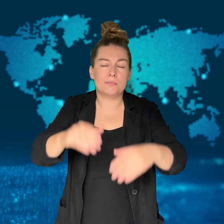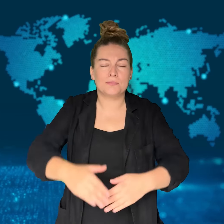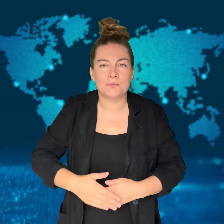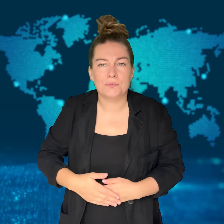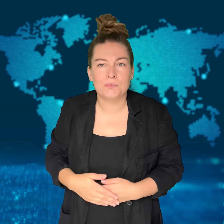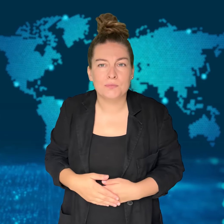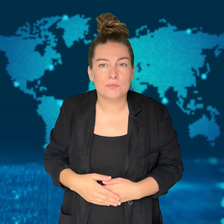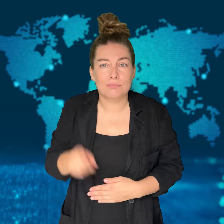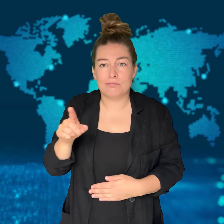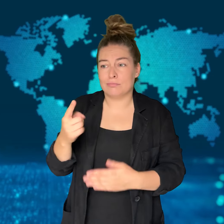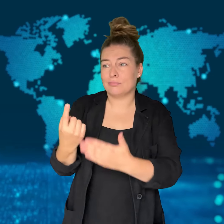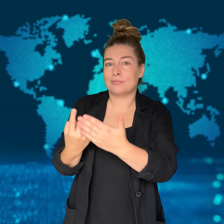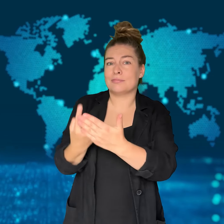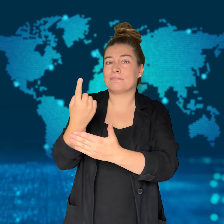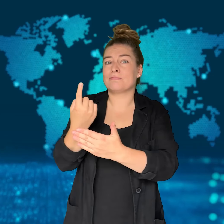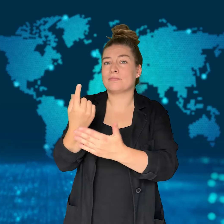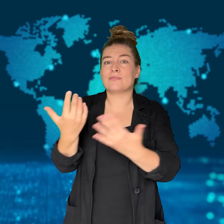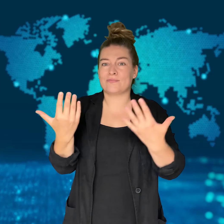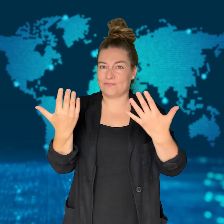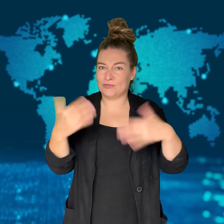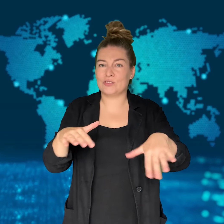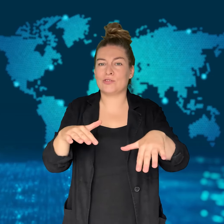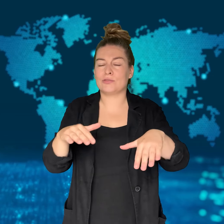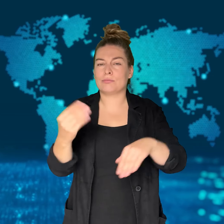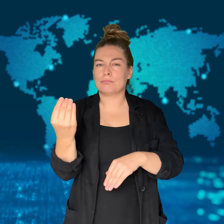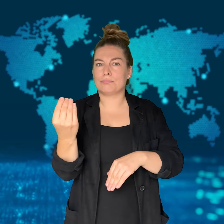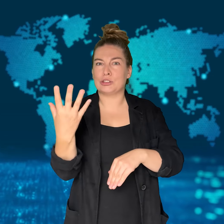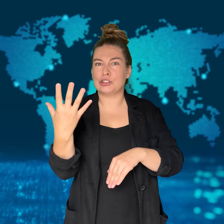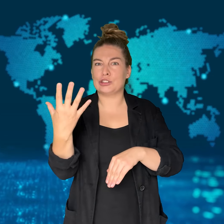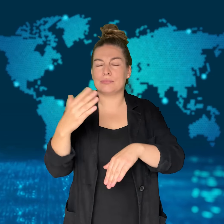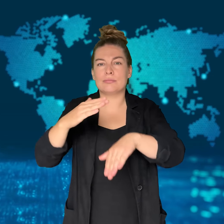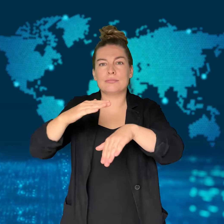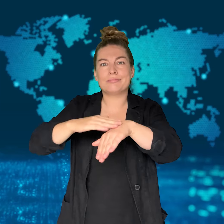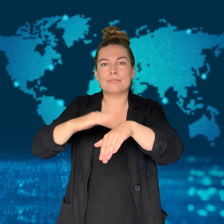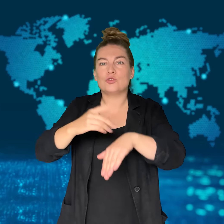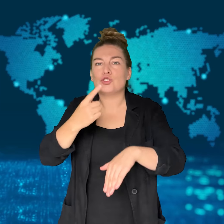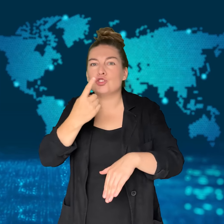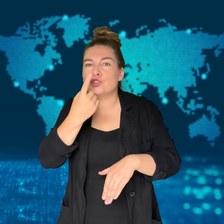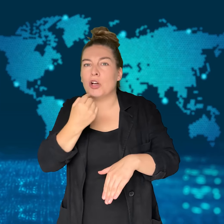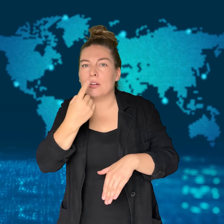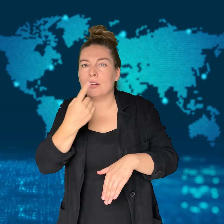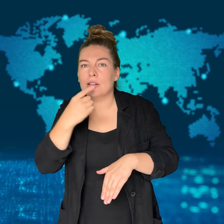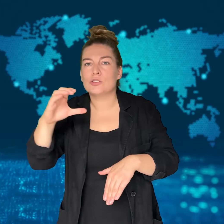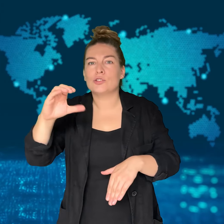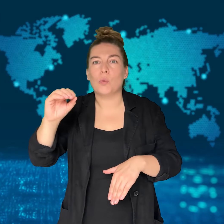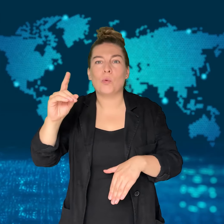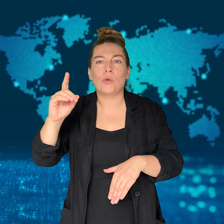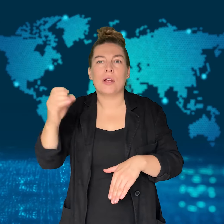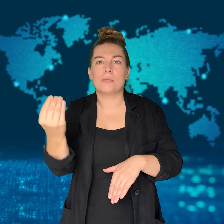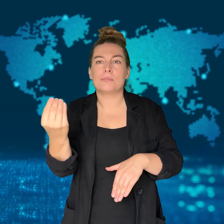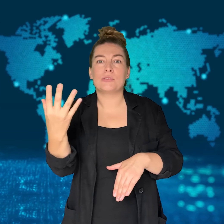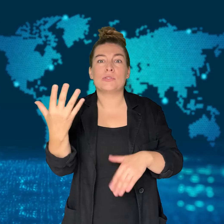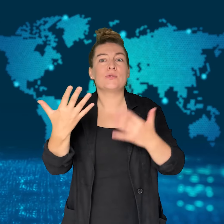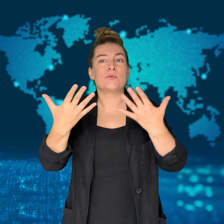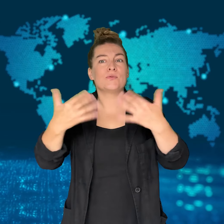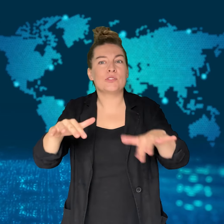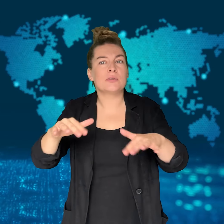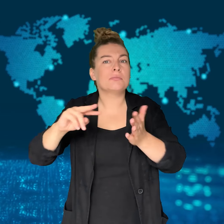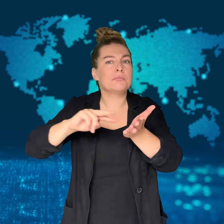There was a "code red" for aircraft issued following